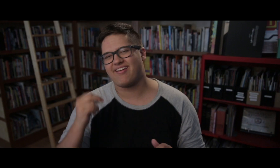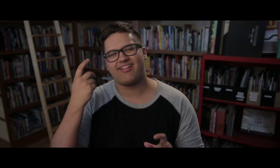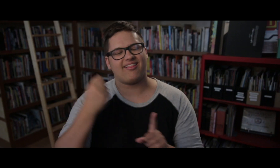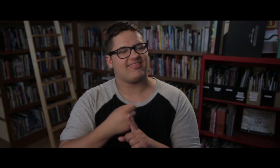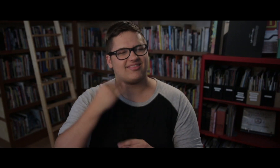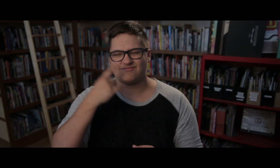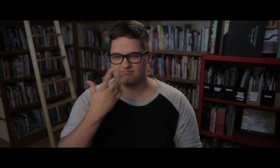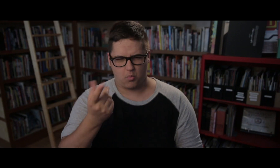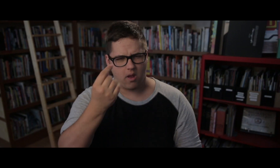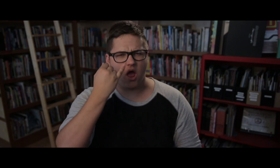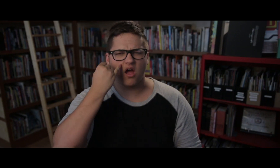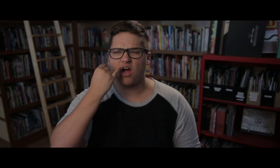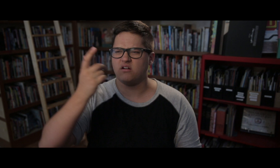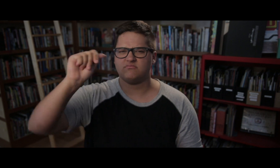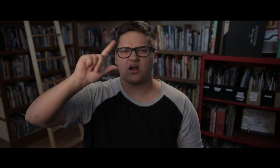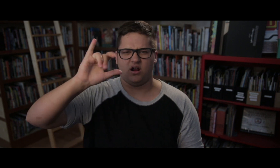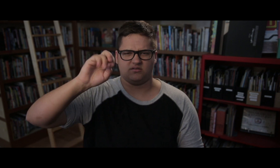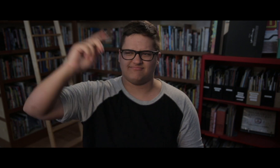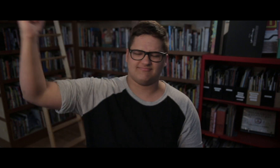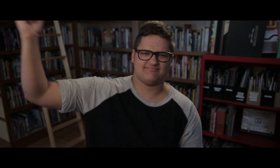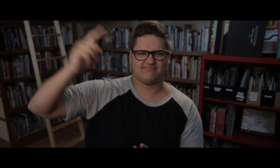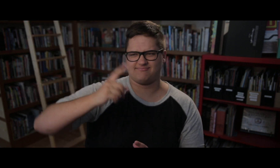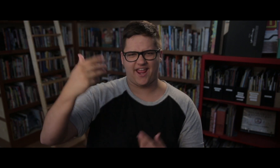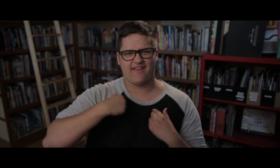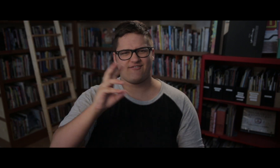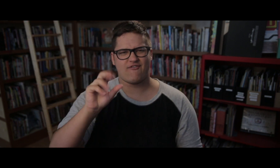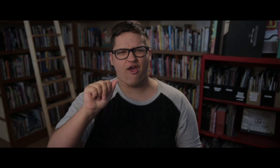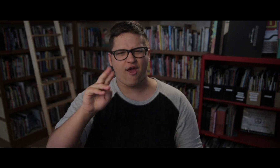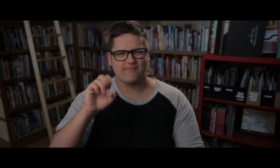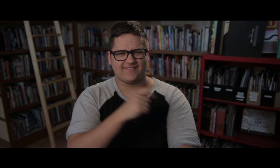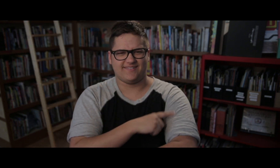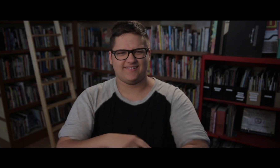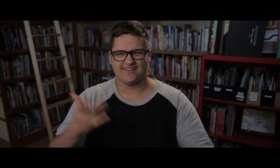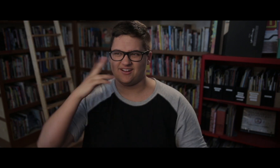I was thinking and it struck me… what if aliens came down? And they had six arms?